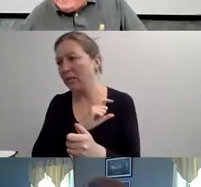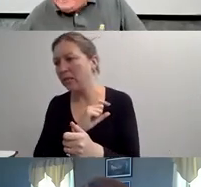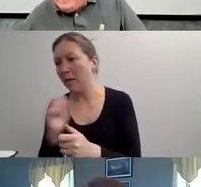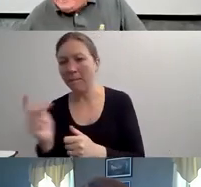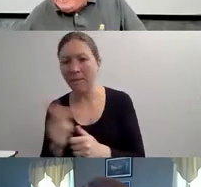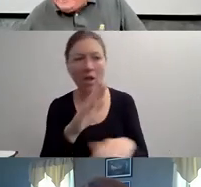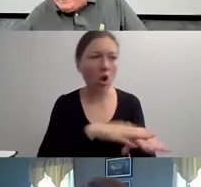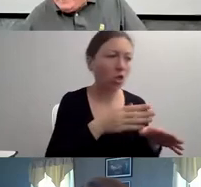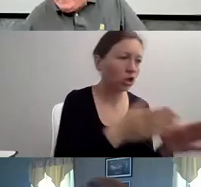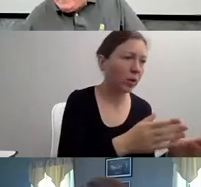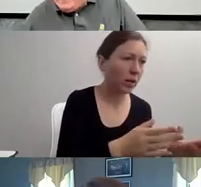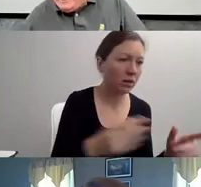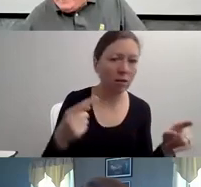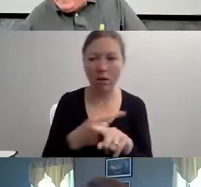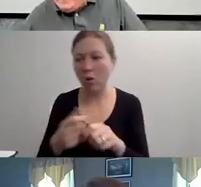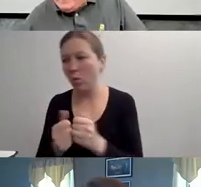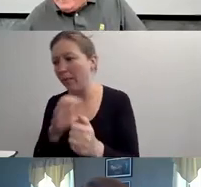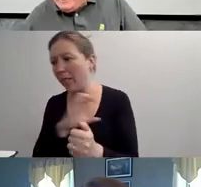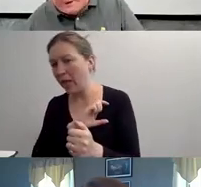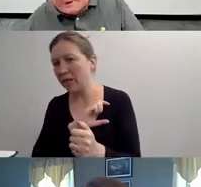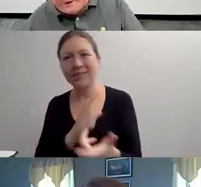SO I WANT TO JUST TALK ABOUT.